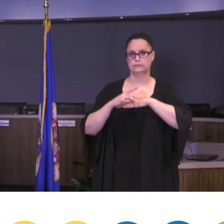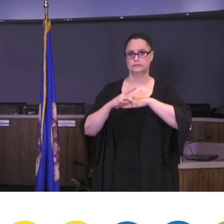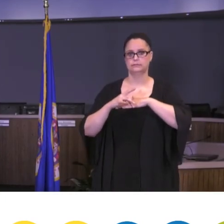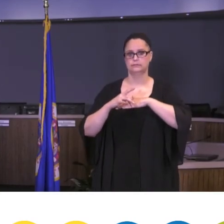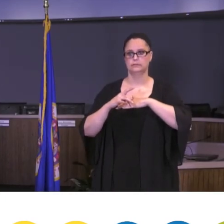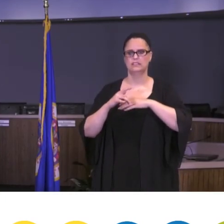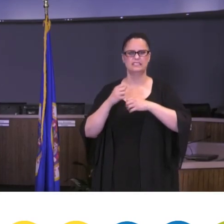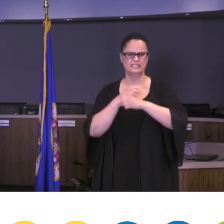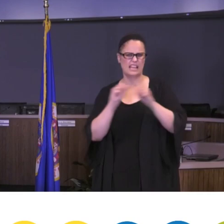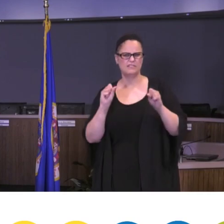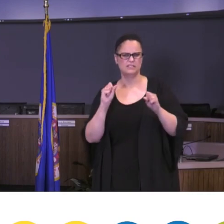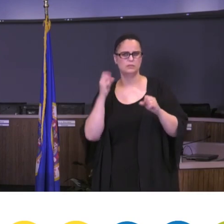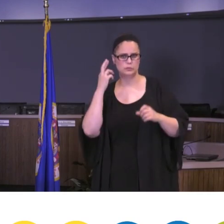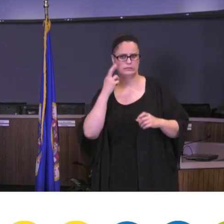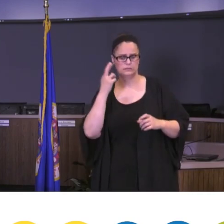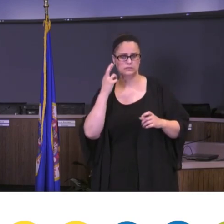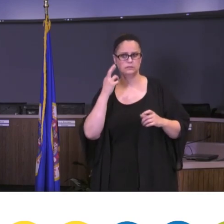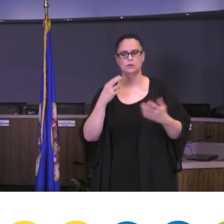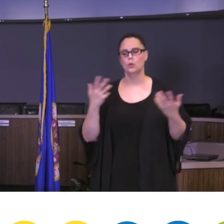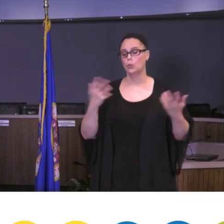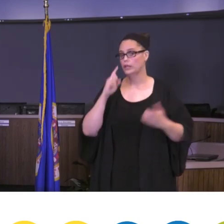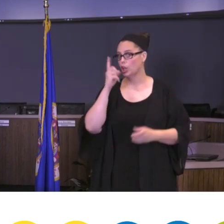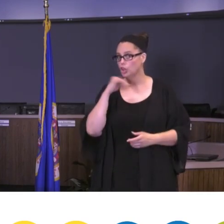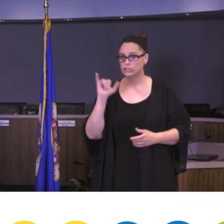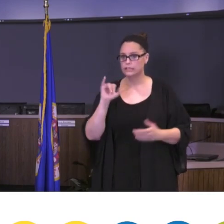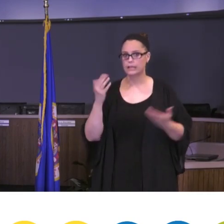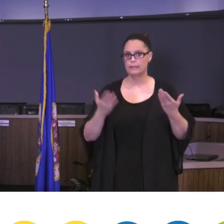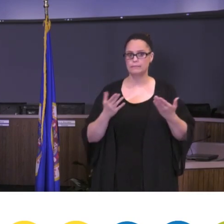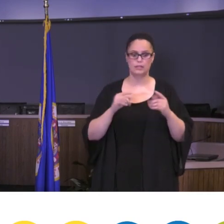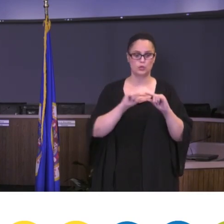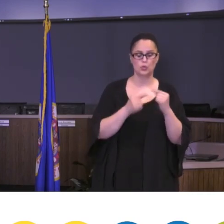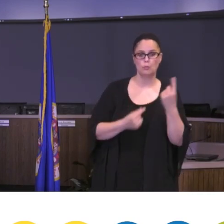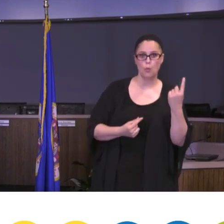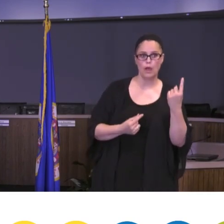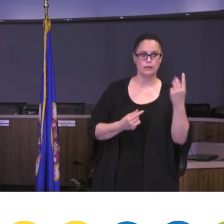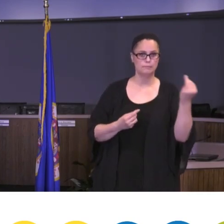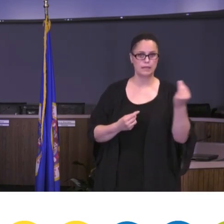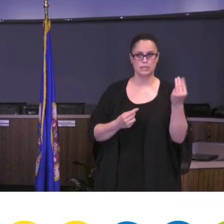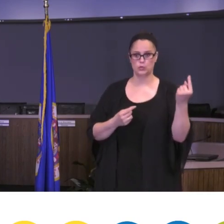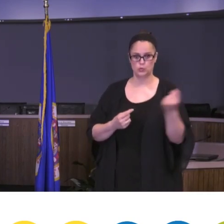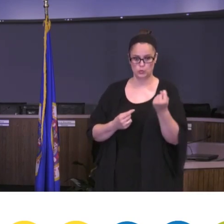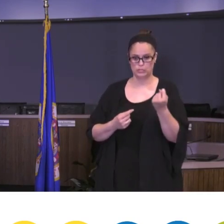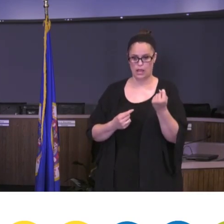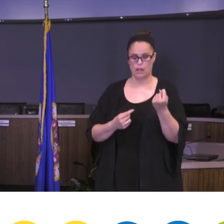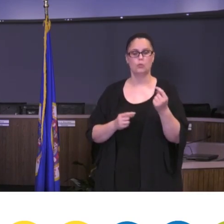factors. But what this could look like is that a Group 1, on Monday and Tuesday would be at their school